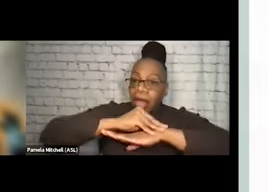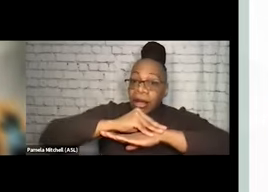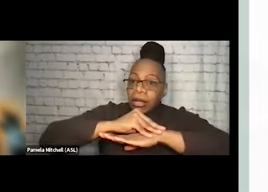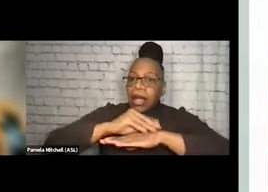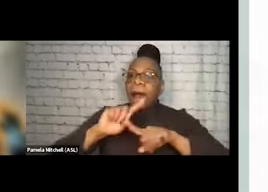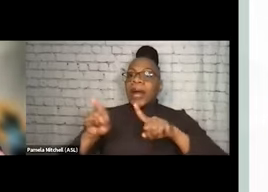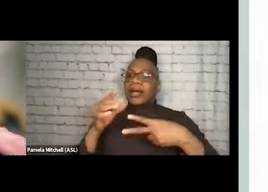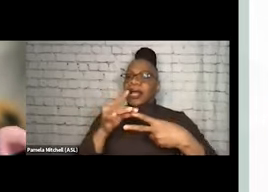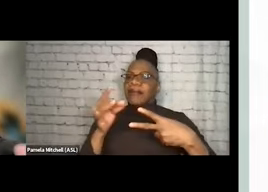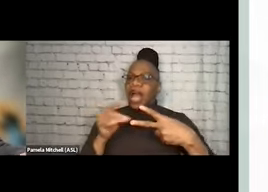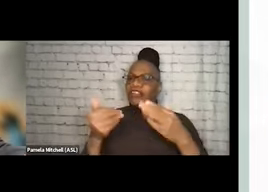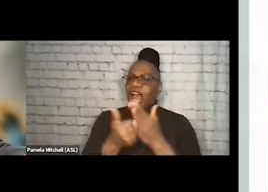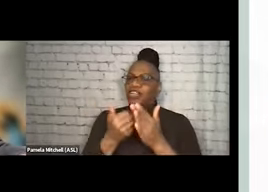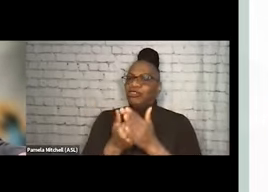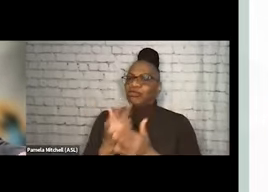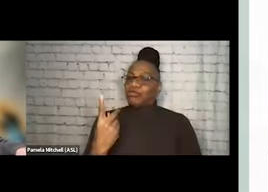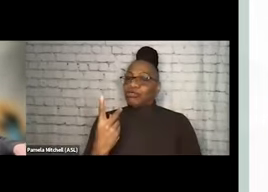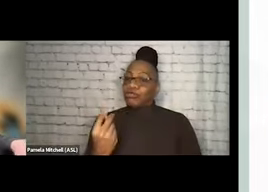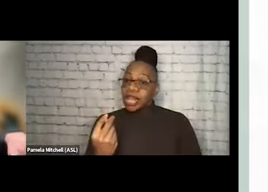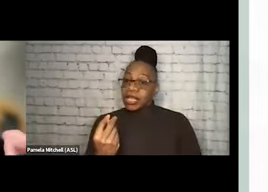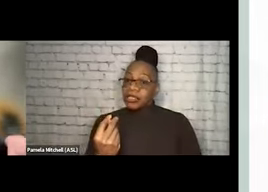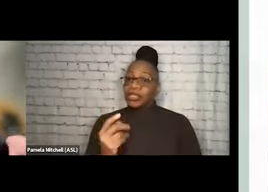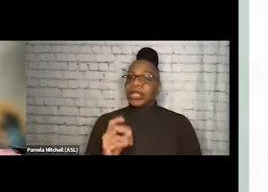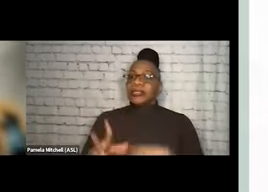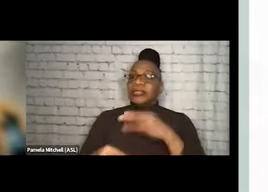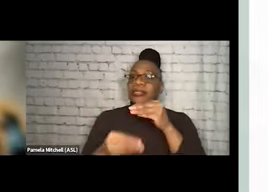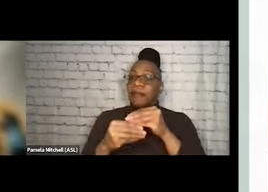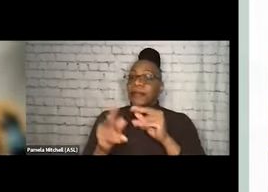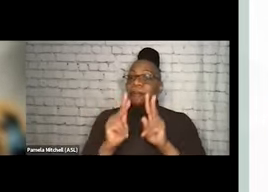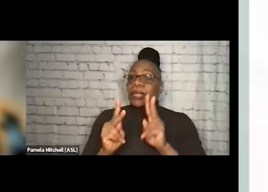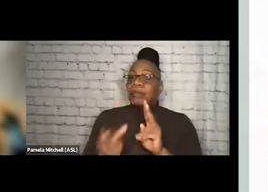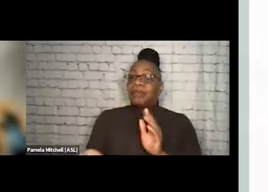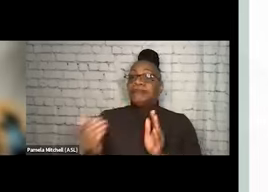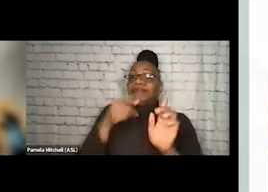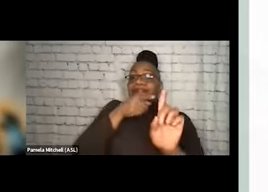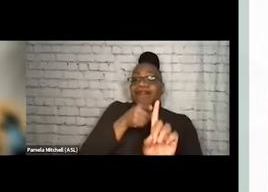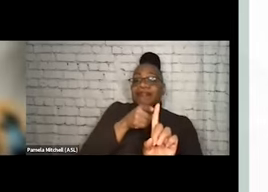to supplement people's, like, repurposing of items with a purpose-built product.